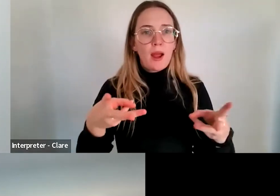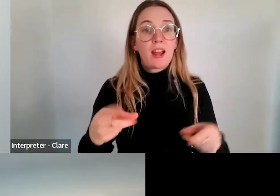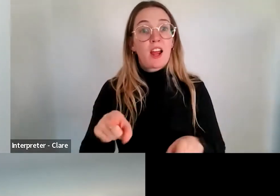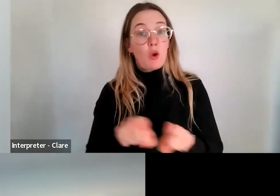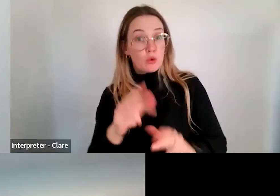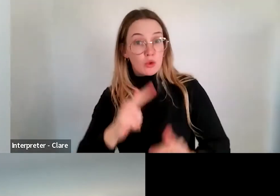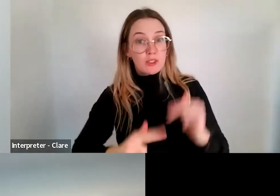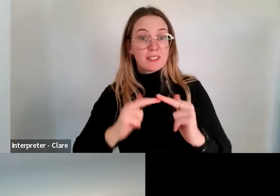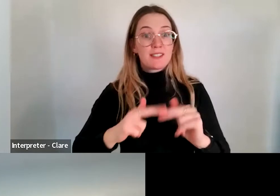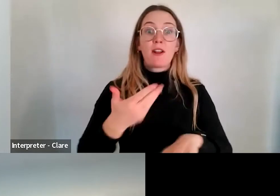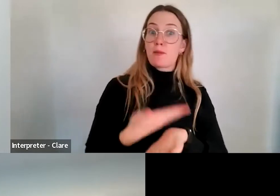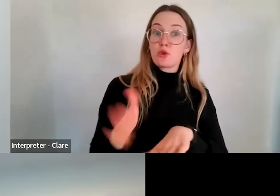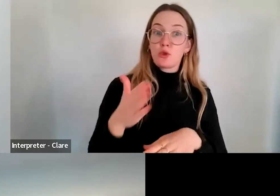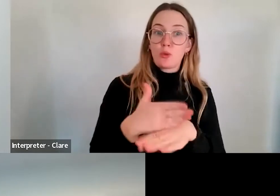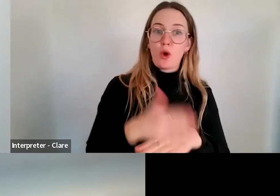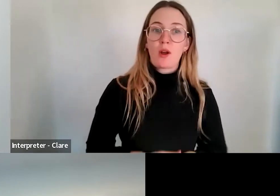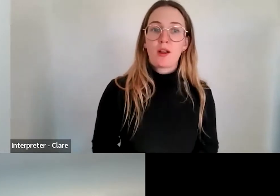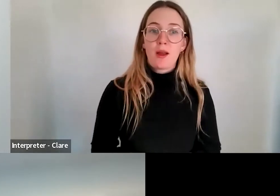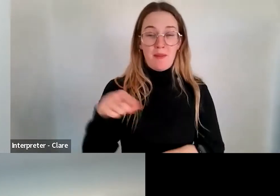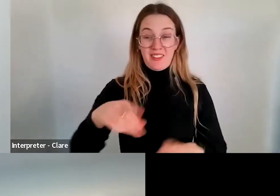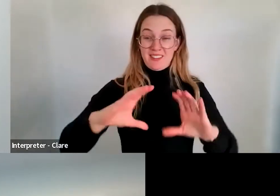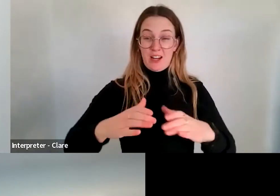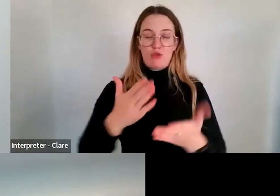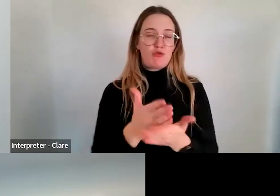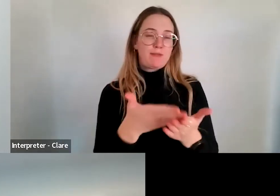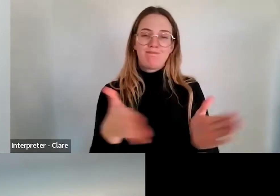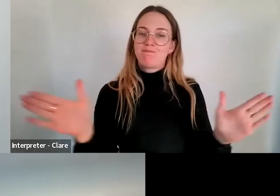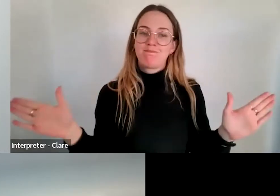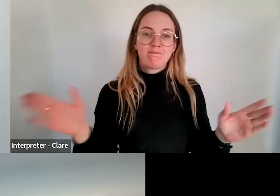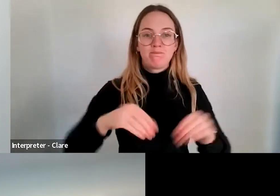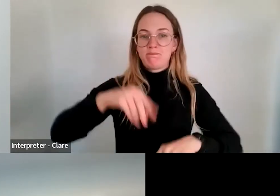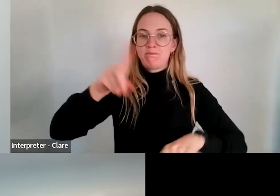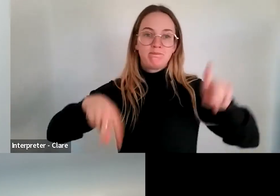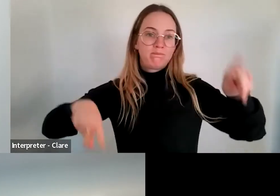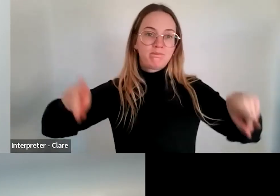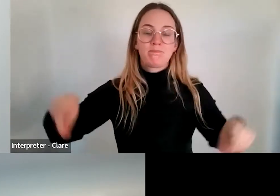But it really is very broad and, you know, I think we sometimes get